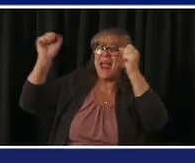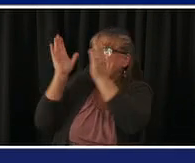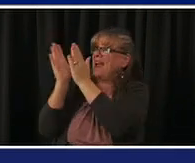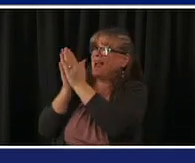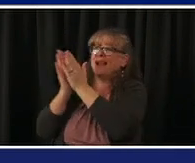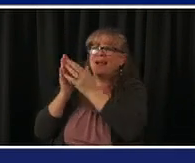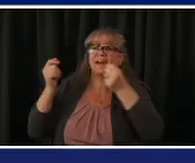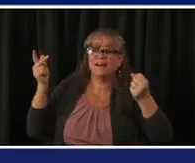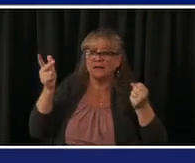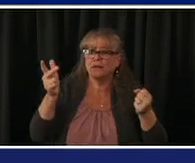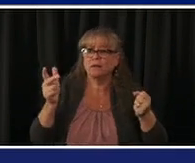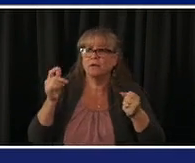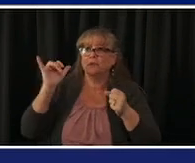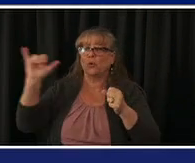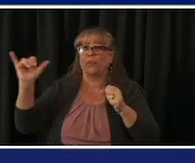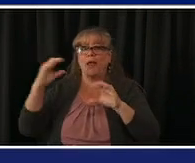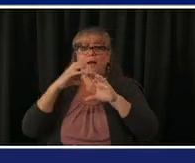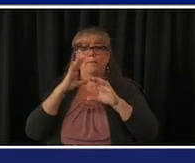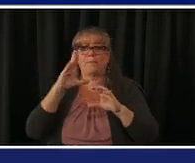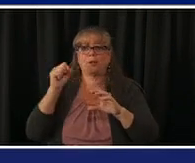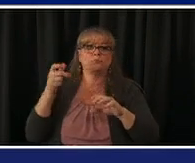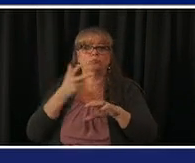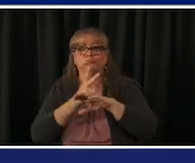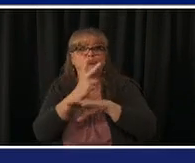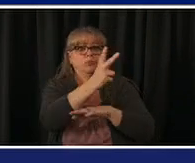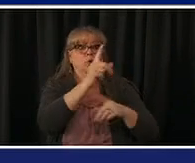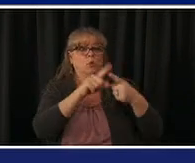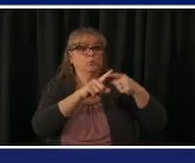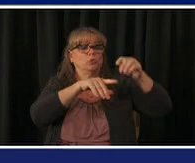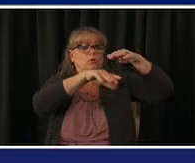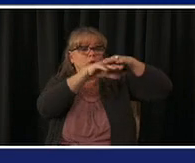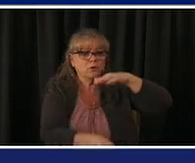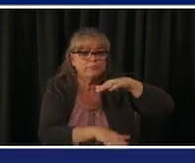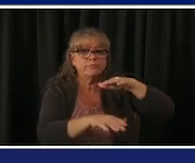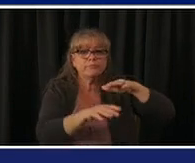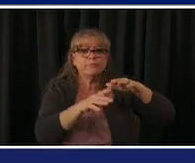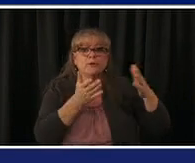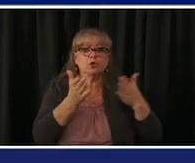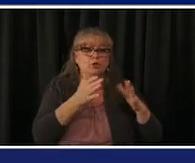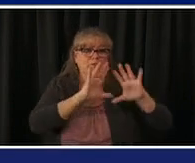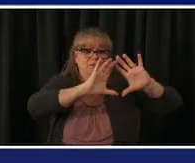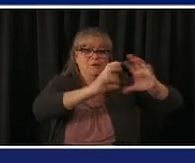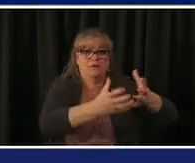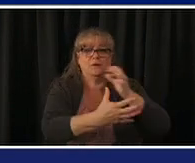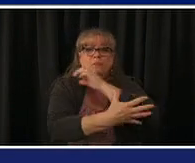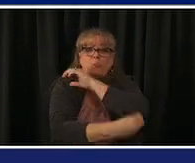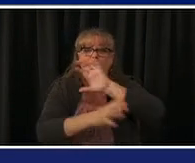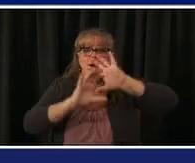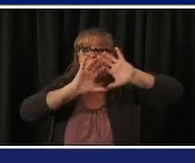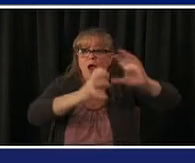um we use a hundred percent of the doses uh within a few days and this will help serve